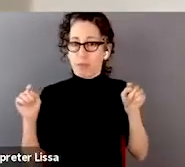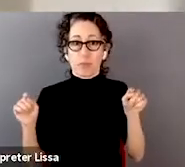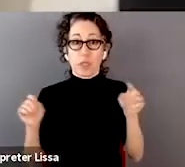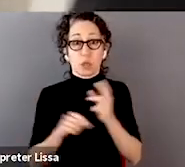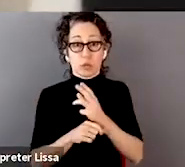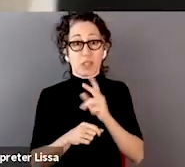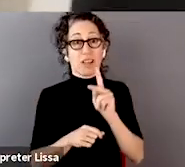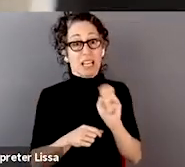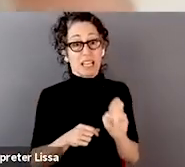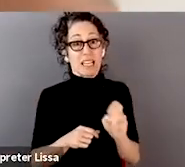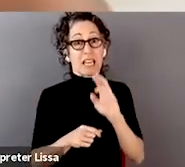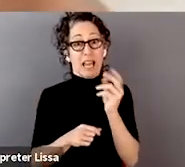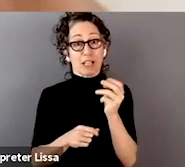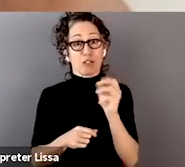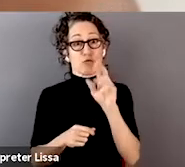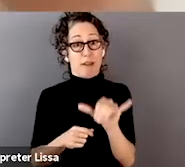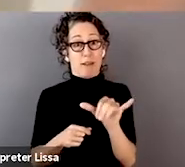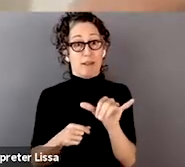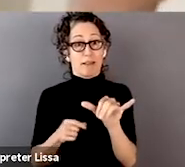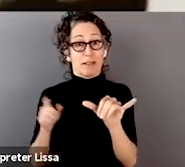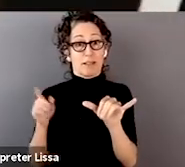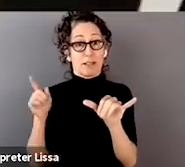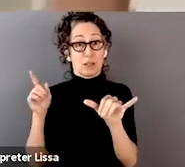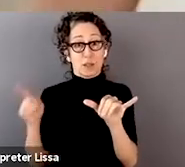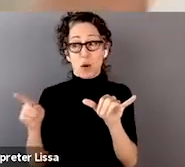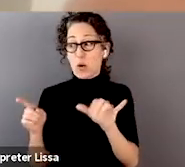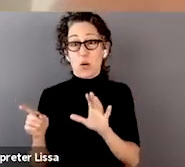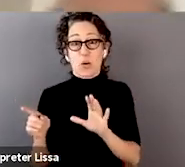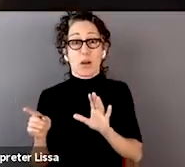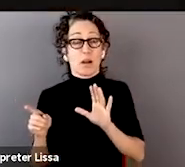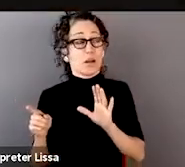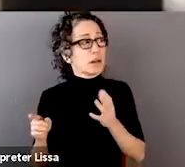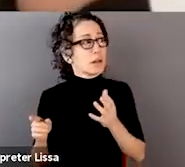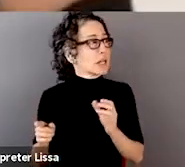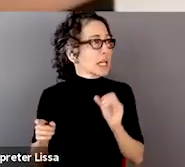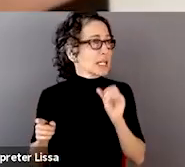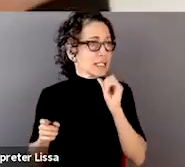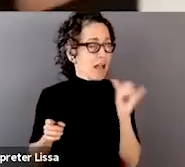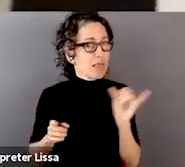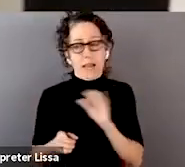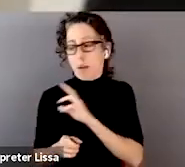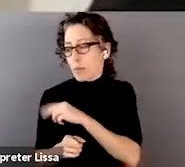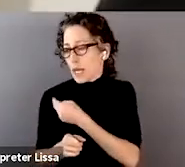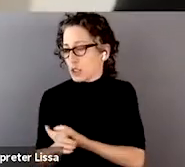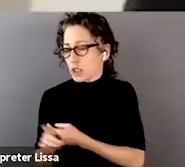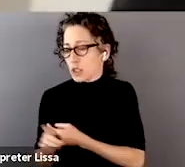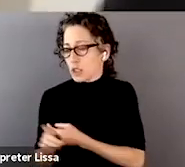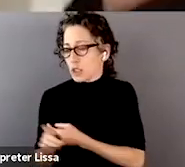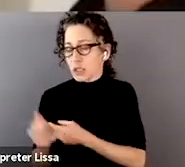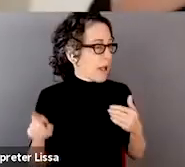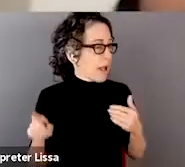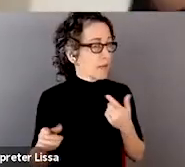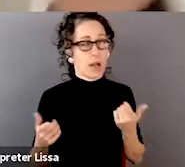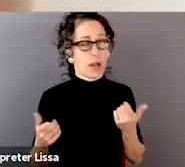So it's not in their heads, it's not as if there is some magical, you know, oh, our lives are really hard, for these patients,